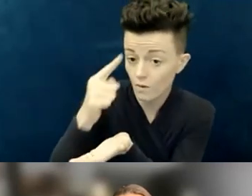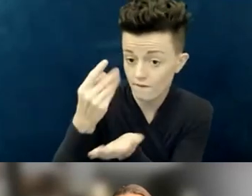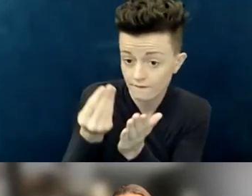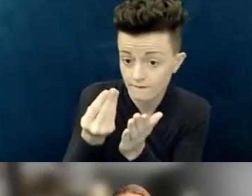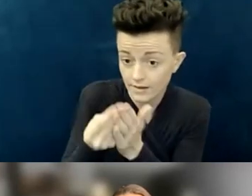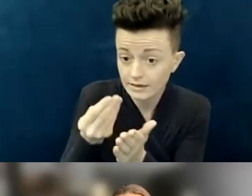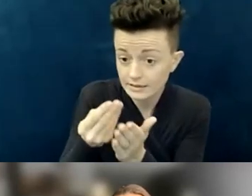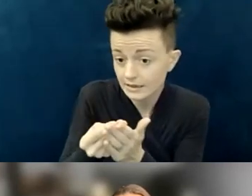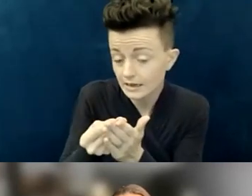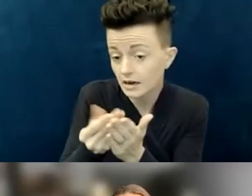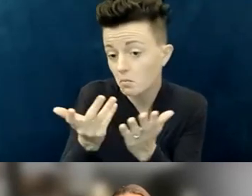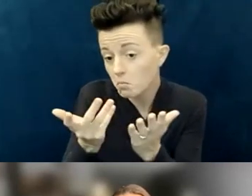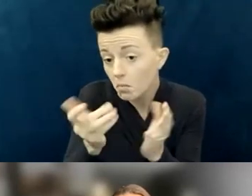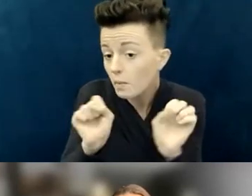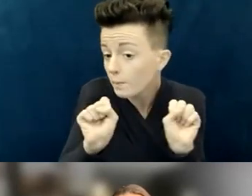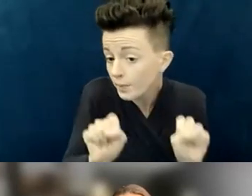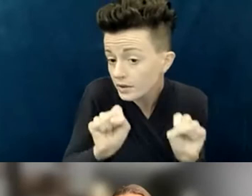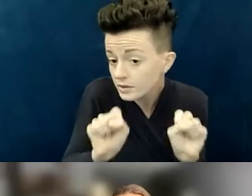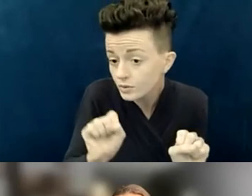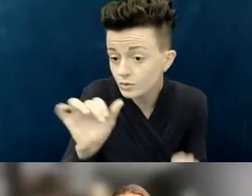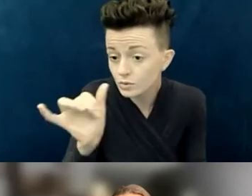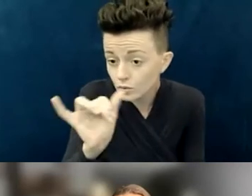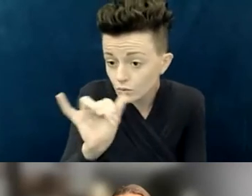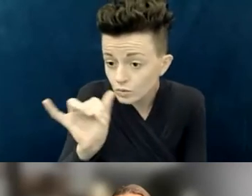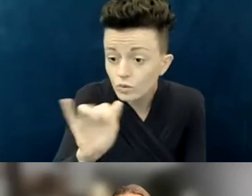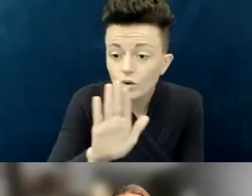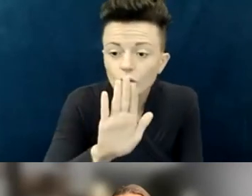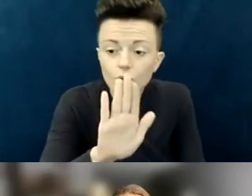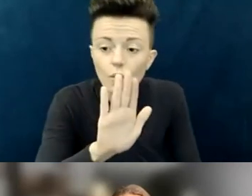could be your local government,